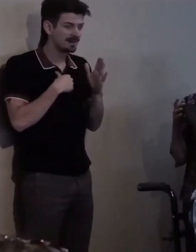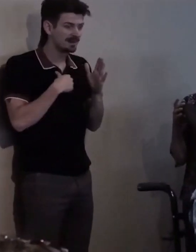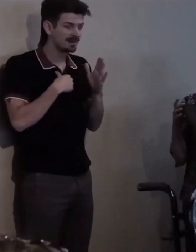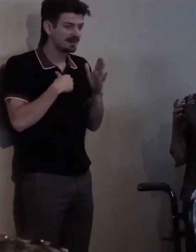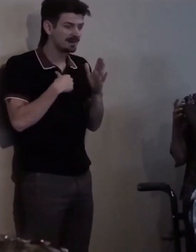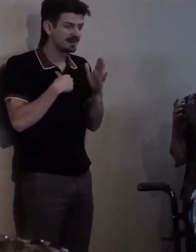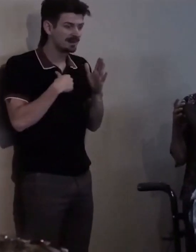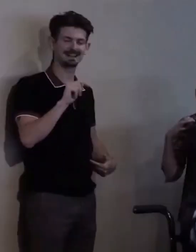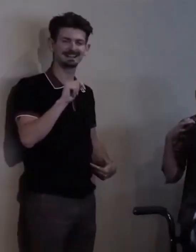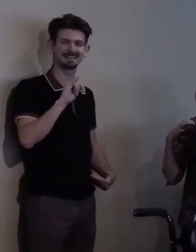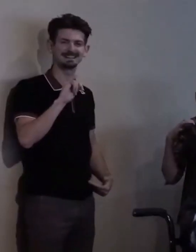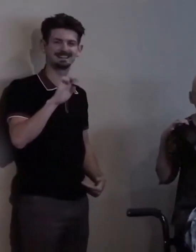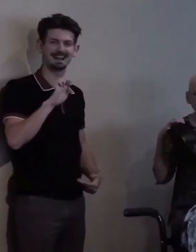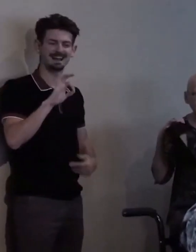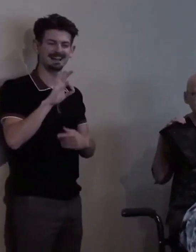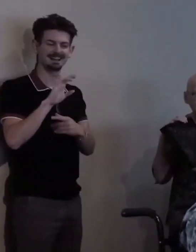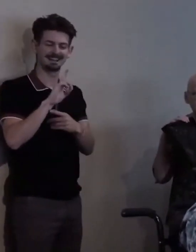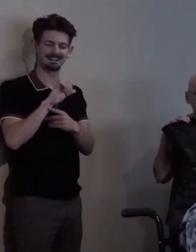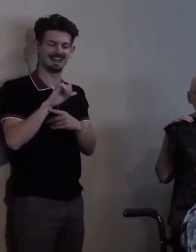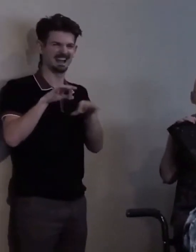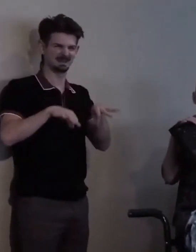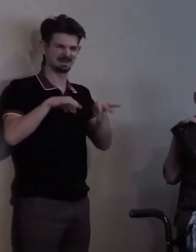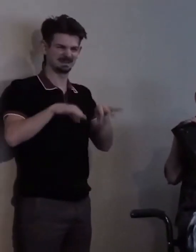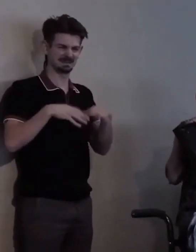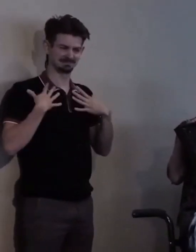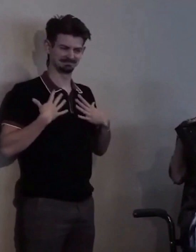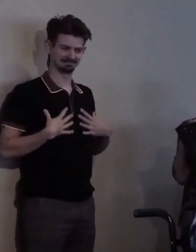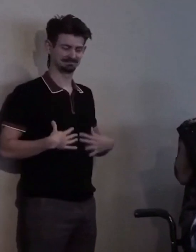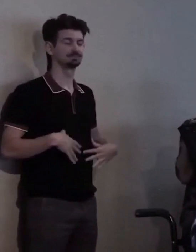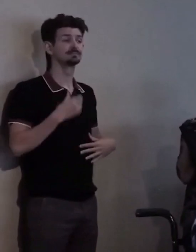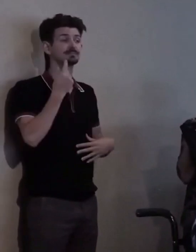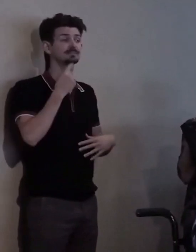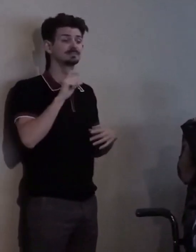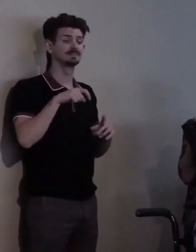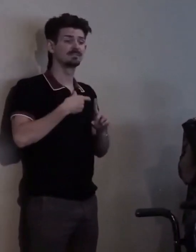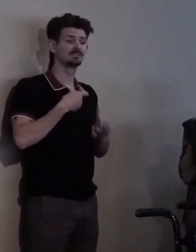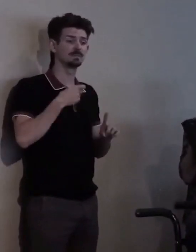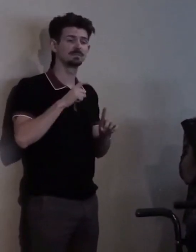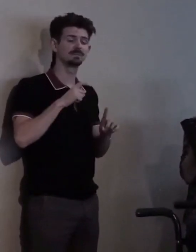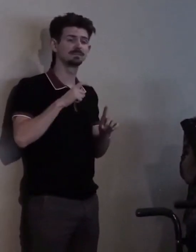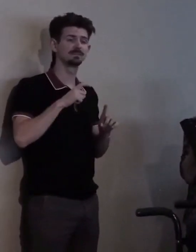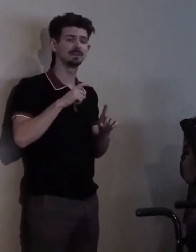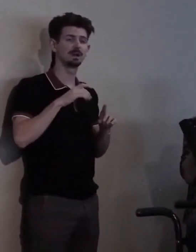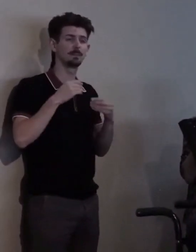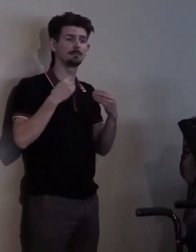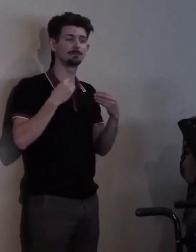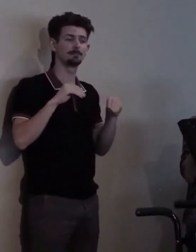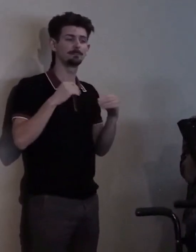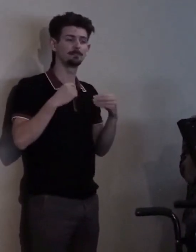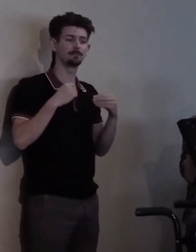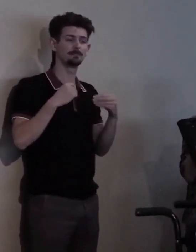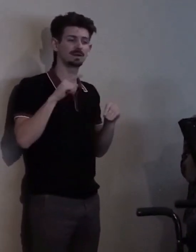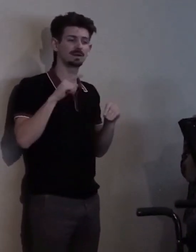It's actually from the... Uhm... Market in... Ahh... Queen du Sierra Leone,